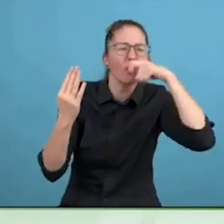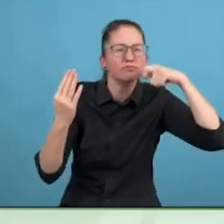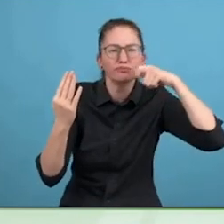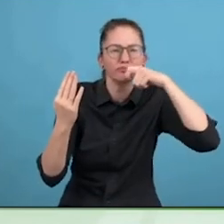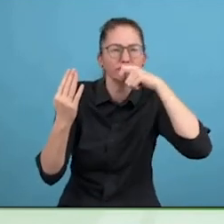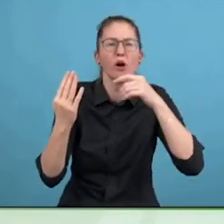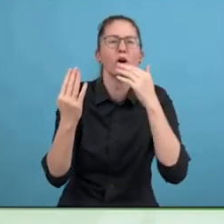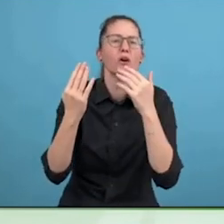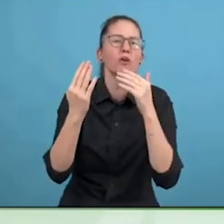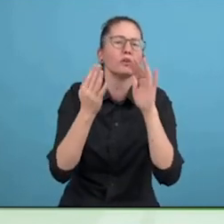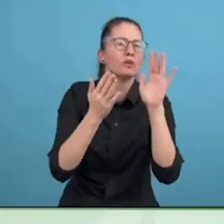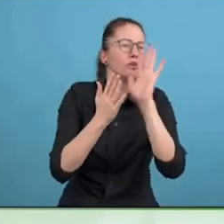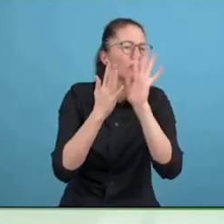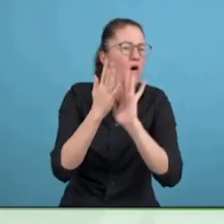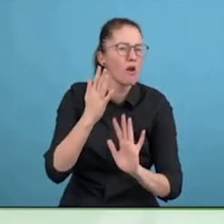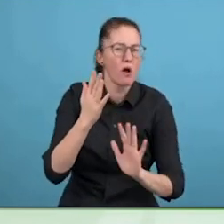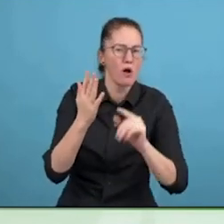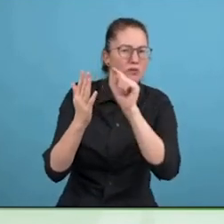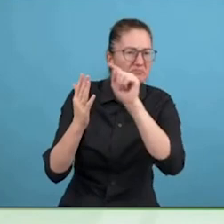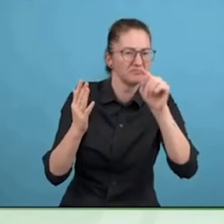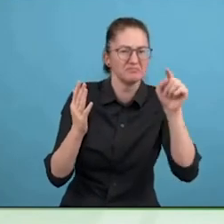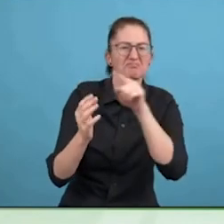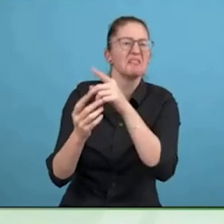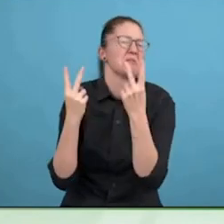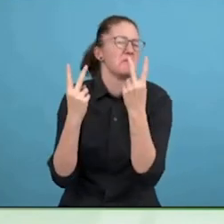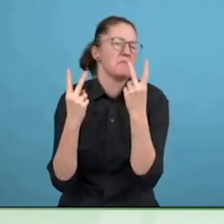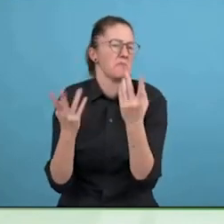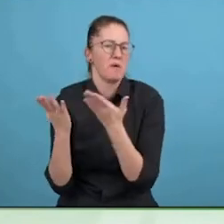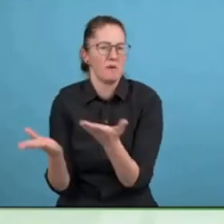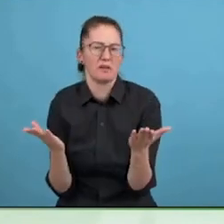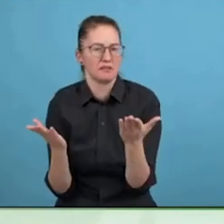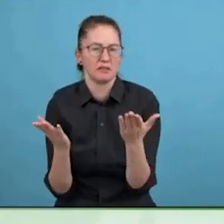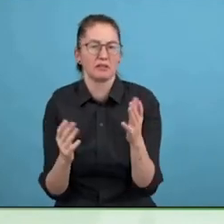This is the whole idea of Discovery Awards, and today, we